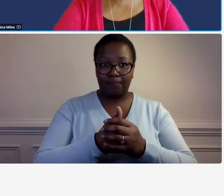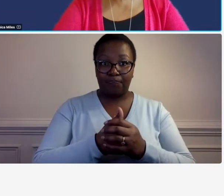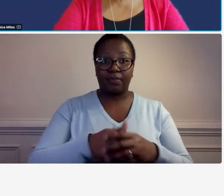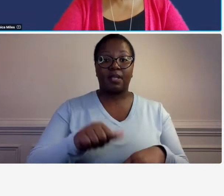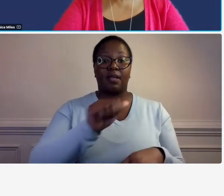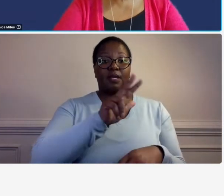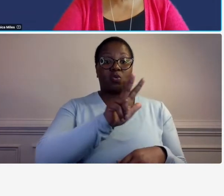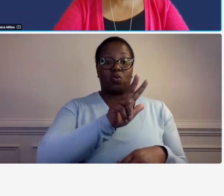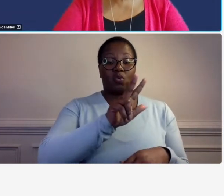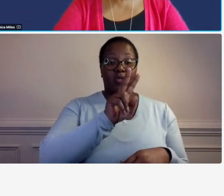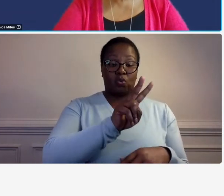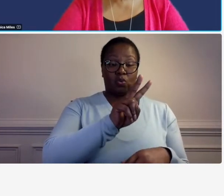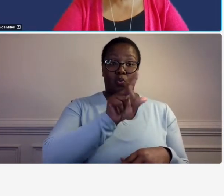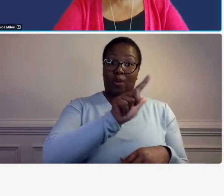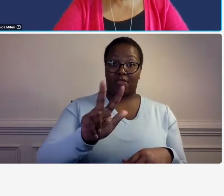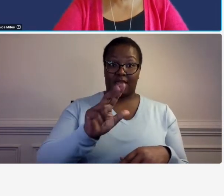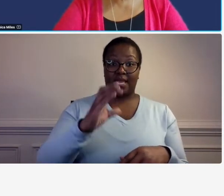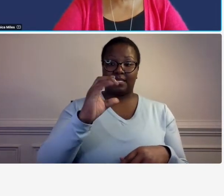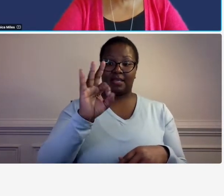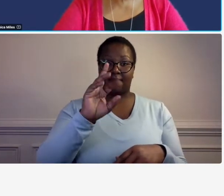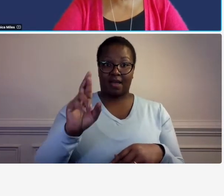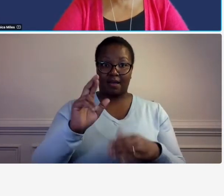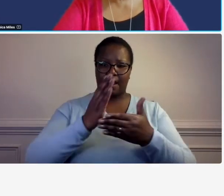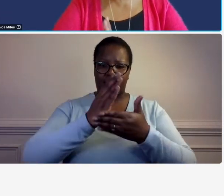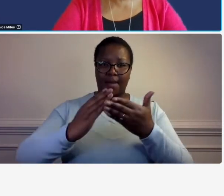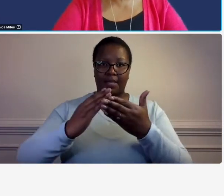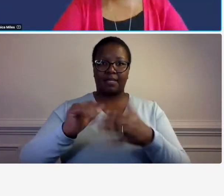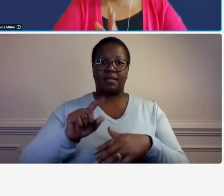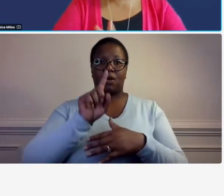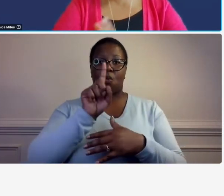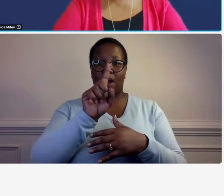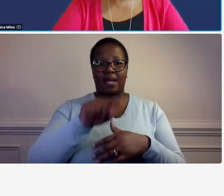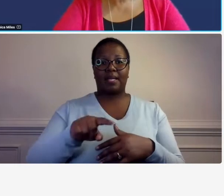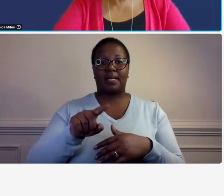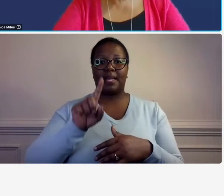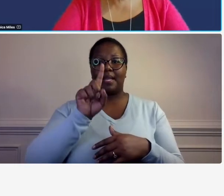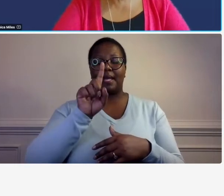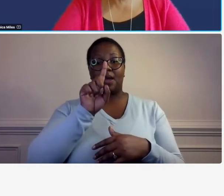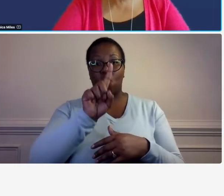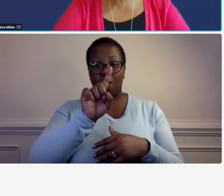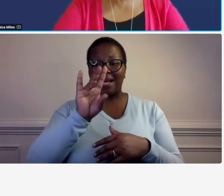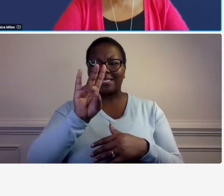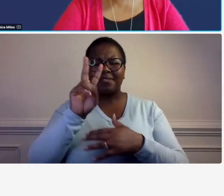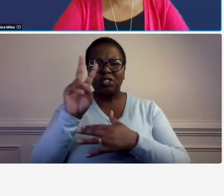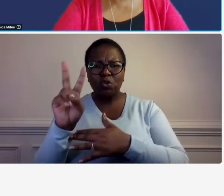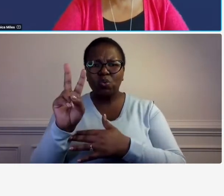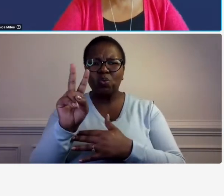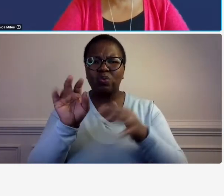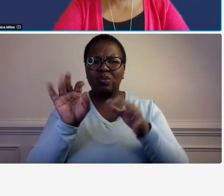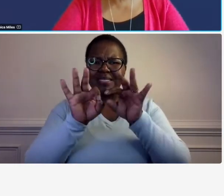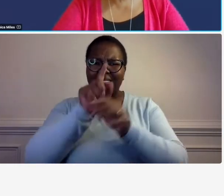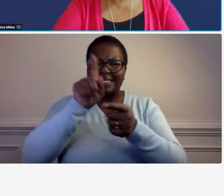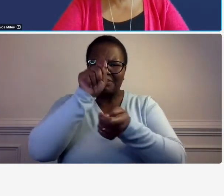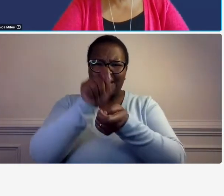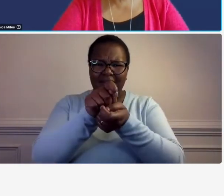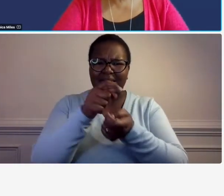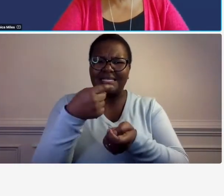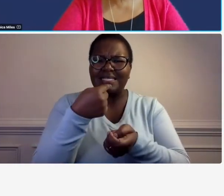part 172.11 a2 specifically what it says there is consultants shall be responsible for accounting